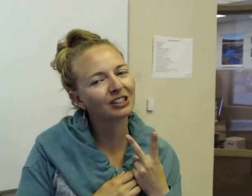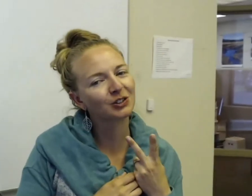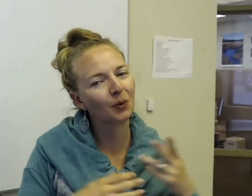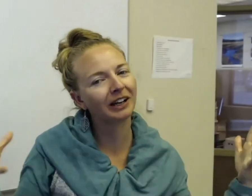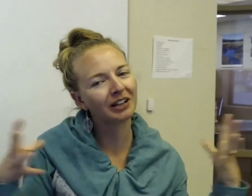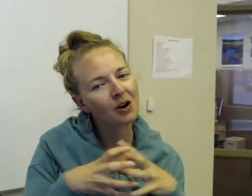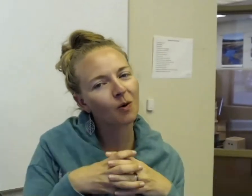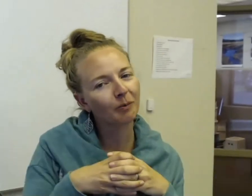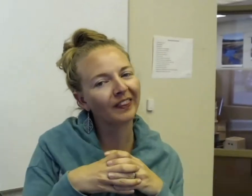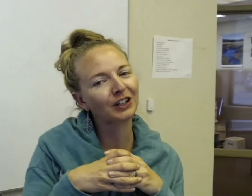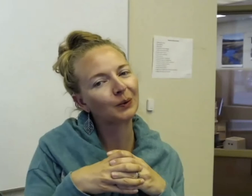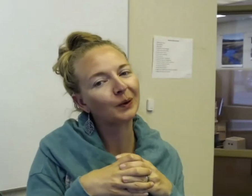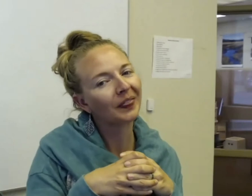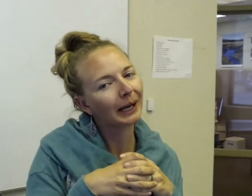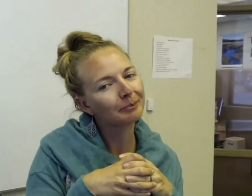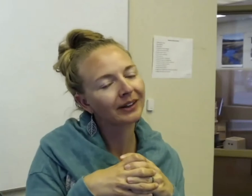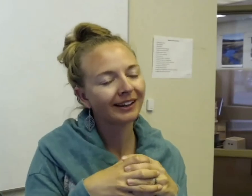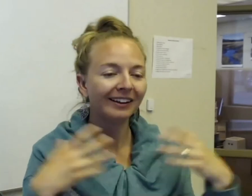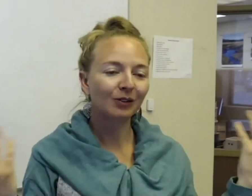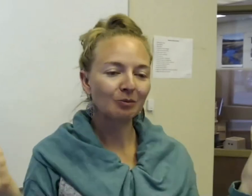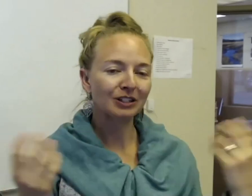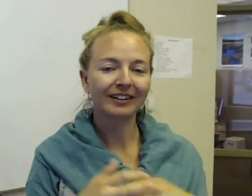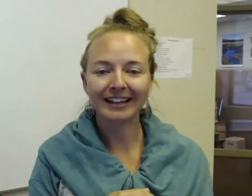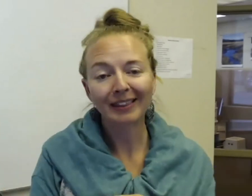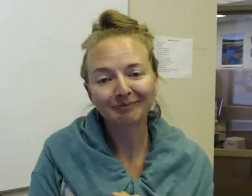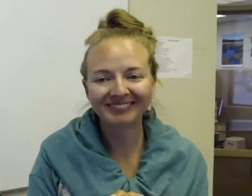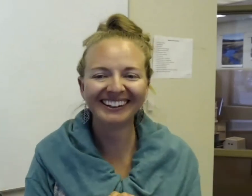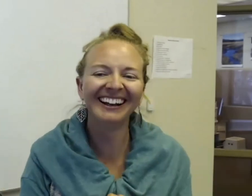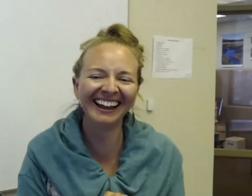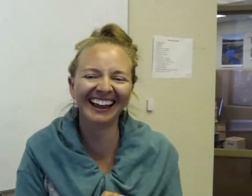a story to incorporate the two of them, so I'm just gonna say them.